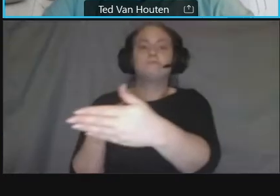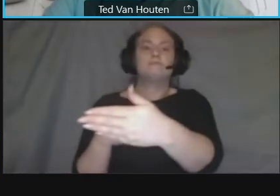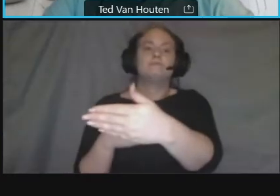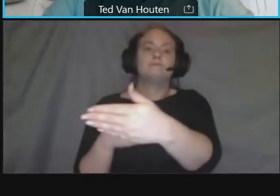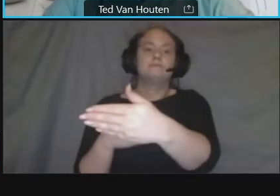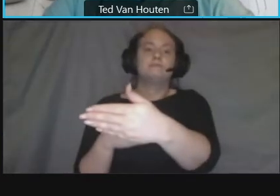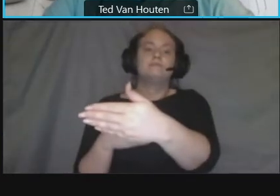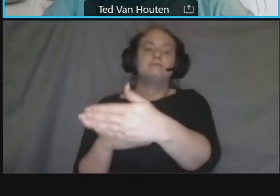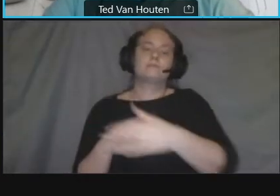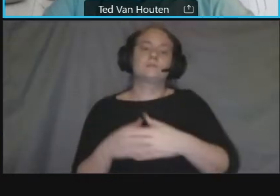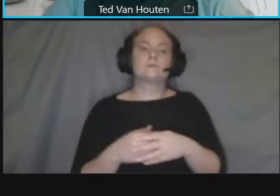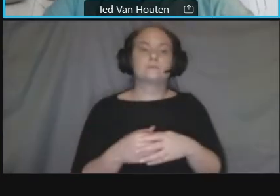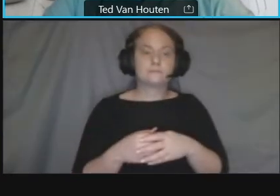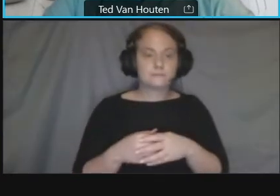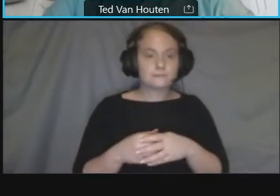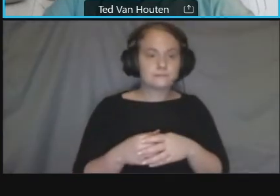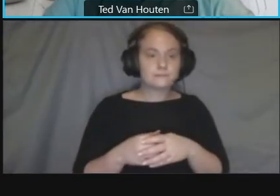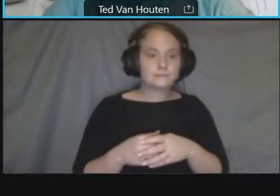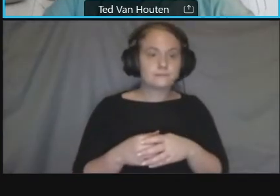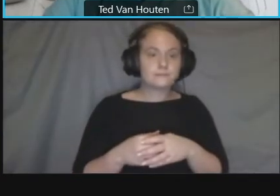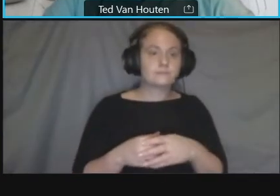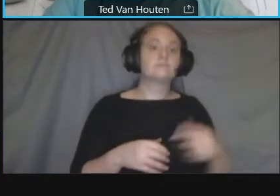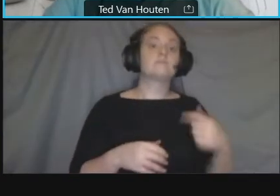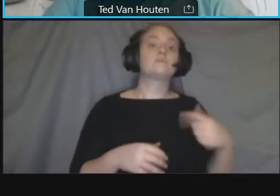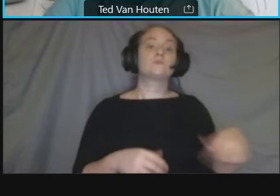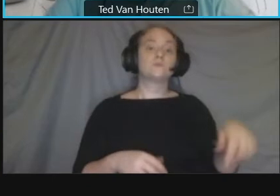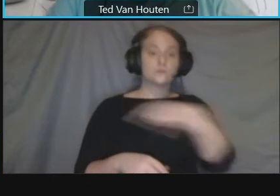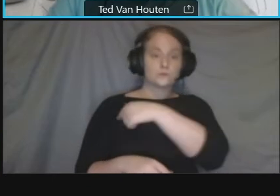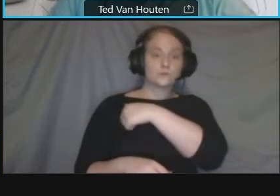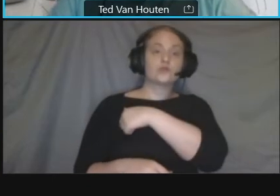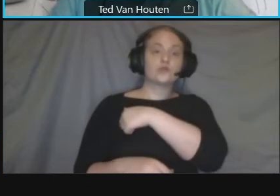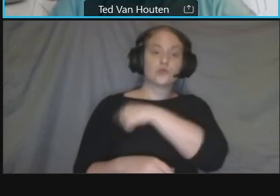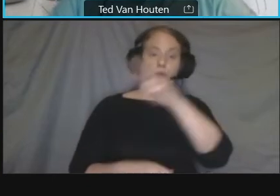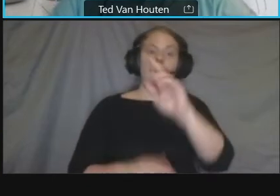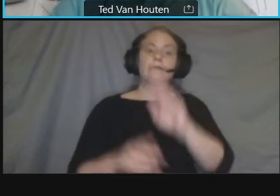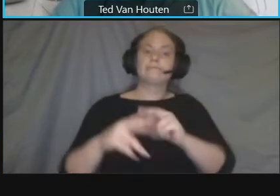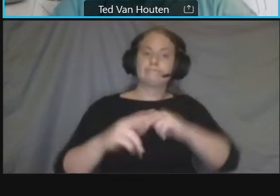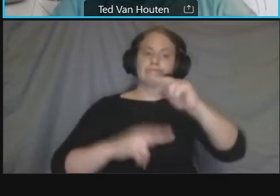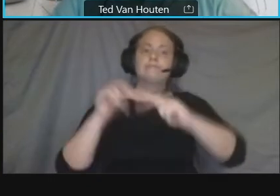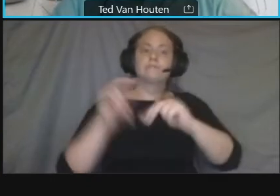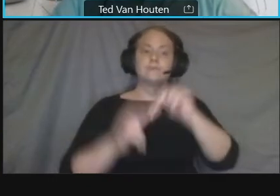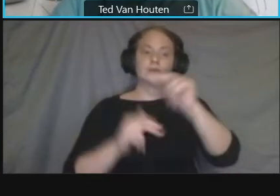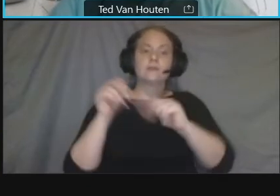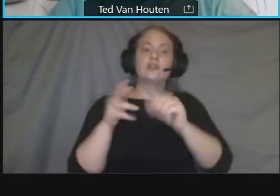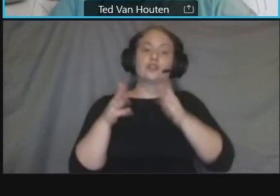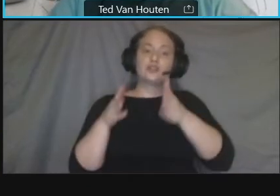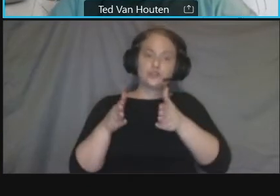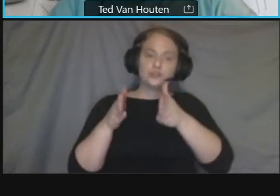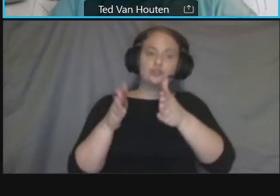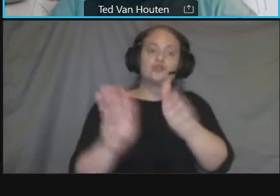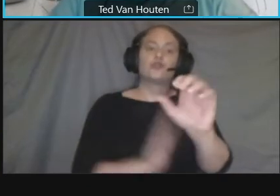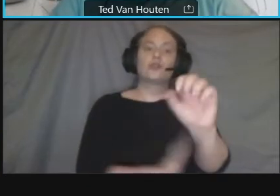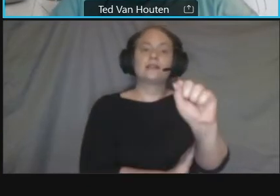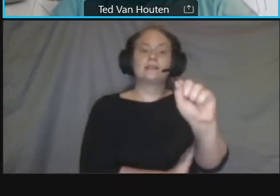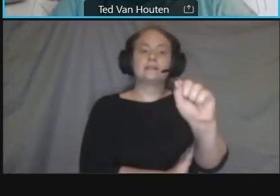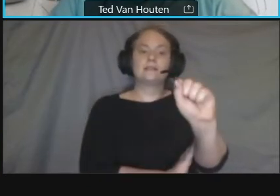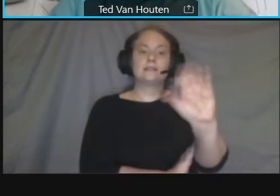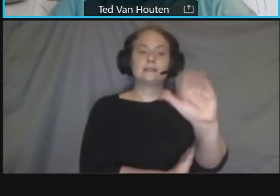in the van ness commercial district to promote multimodal transportation safety and create community-friendly public spaces along the project area